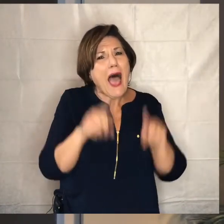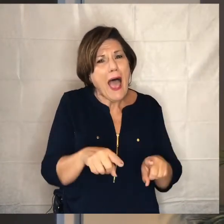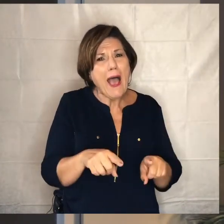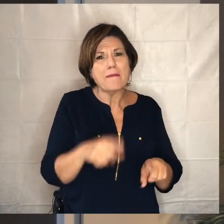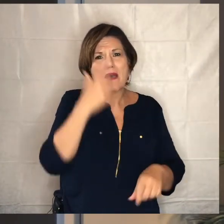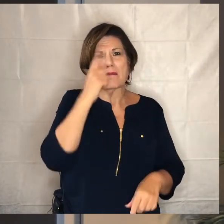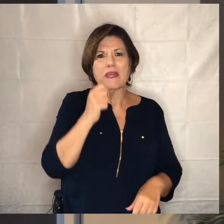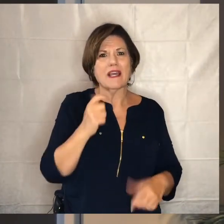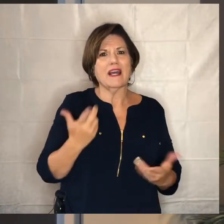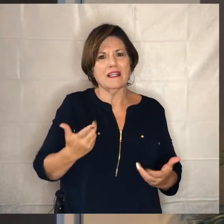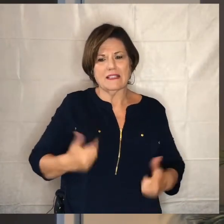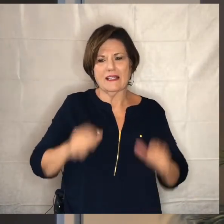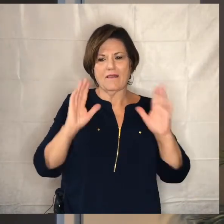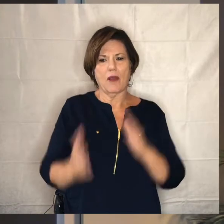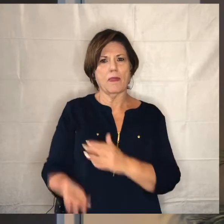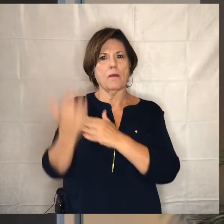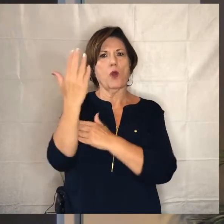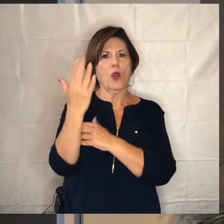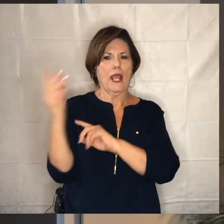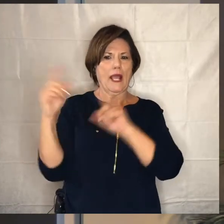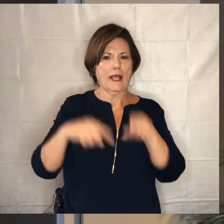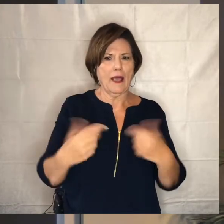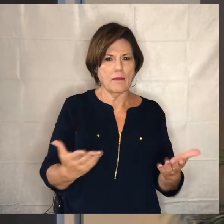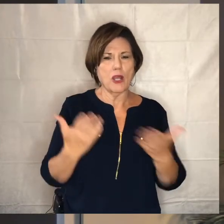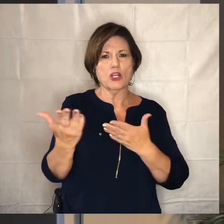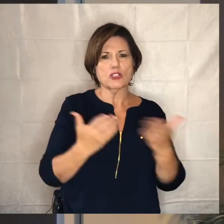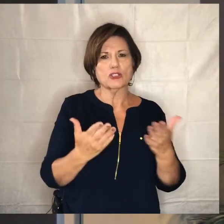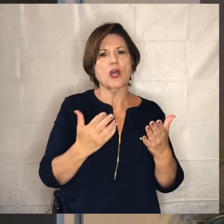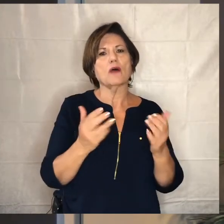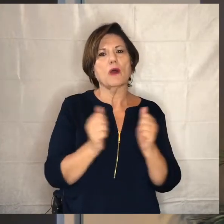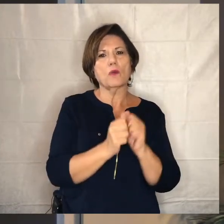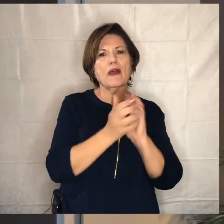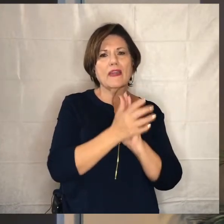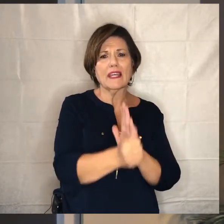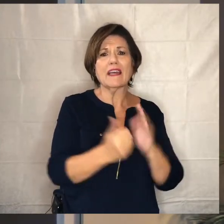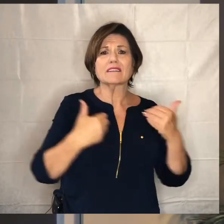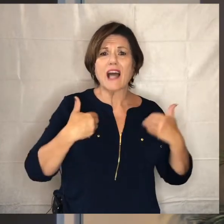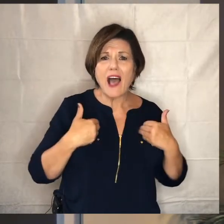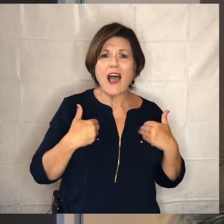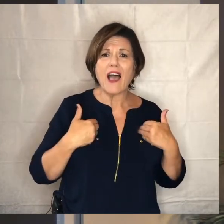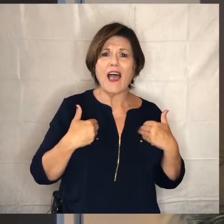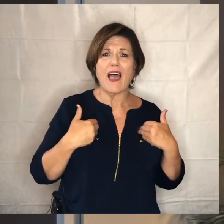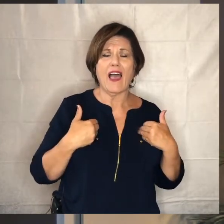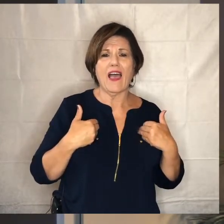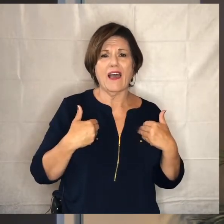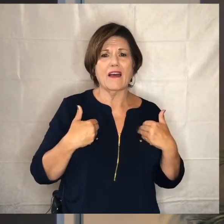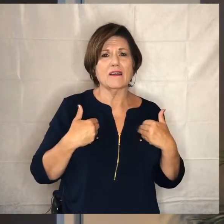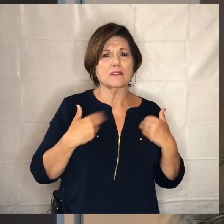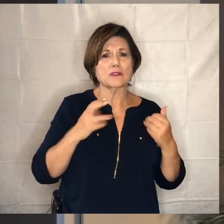they've given up their morning and they're here to serve with the gifts that they have what am i trying to say the world the